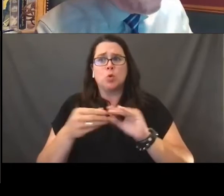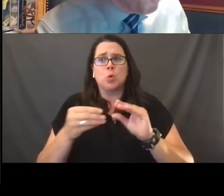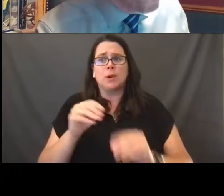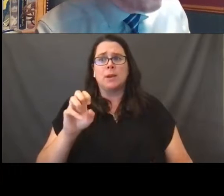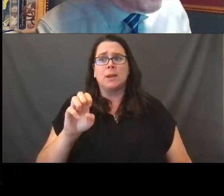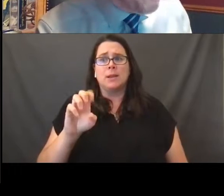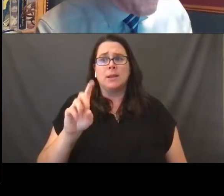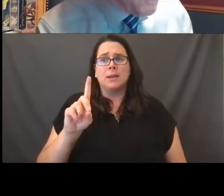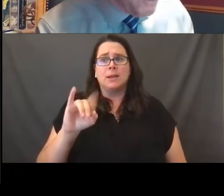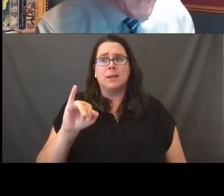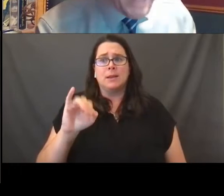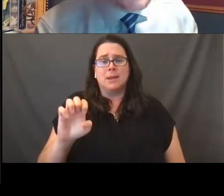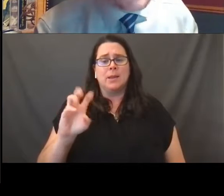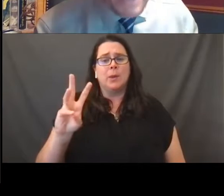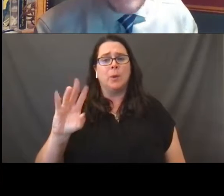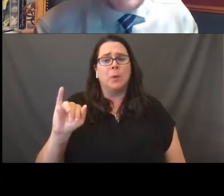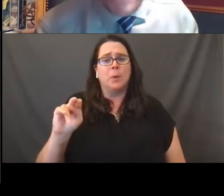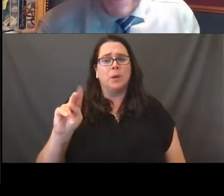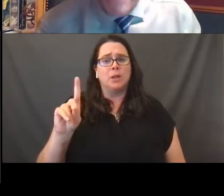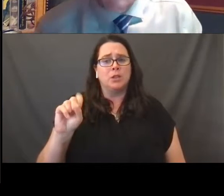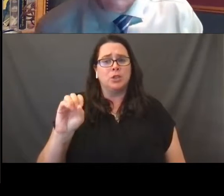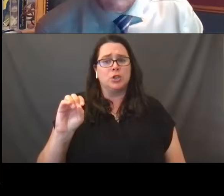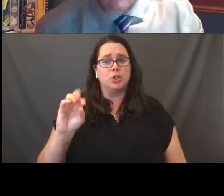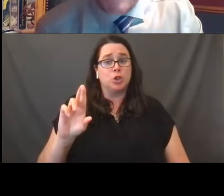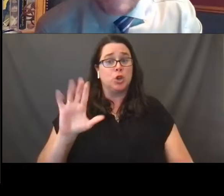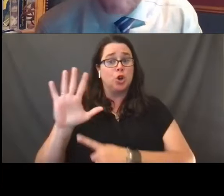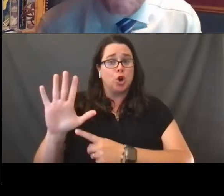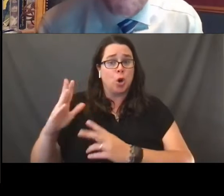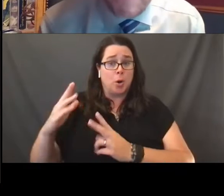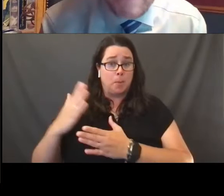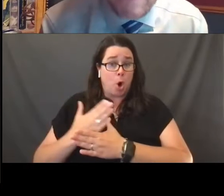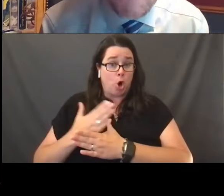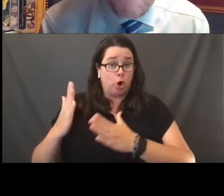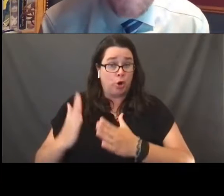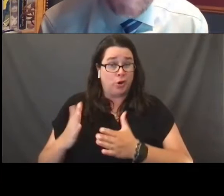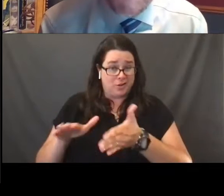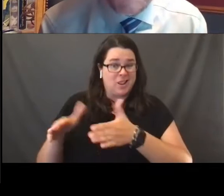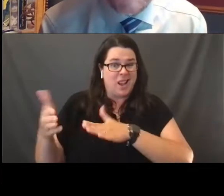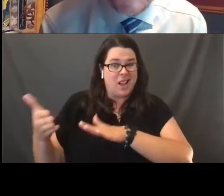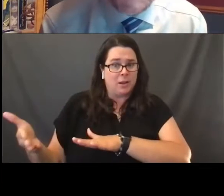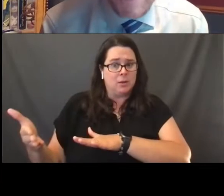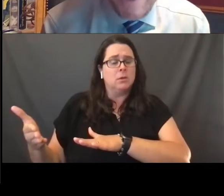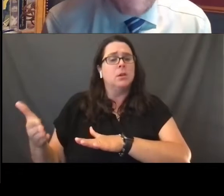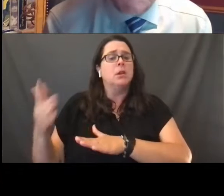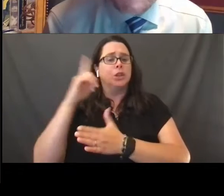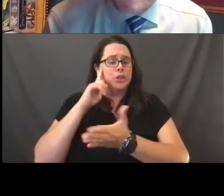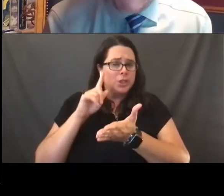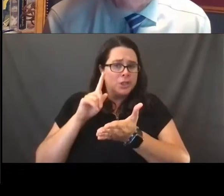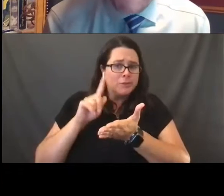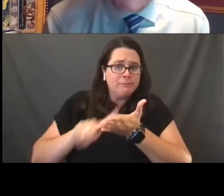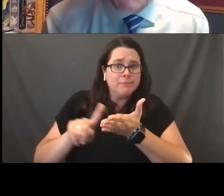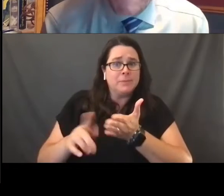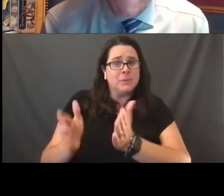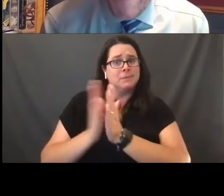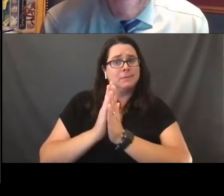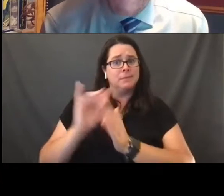whose partner had died and she was seeking through the Internal Revenue Service certain tax credits,